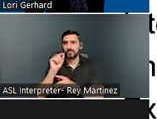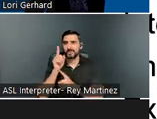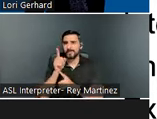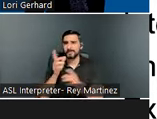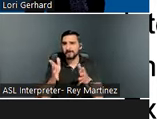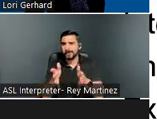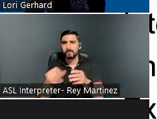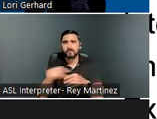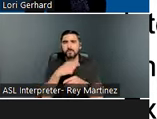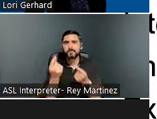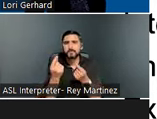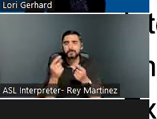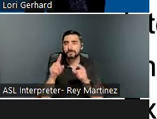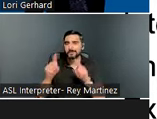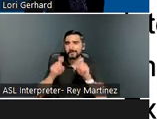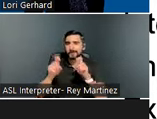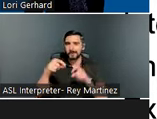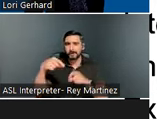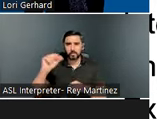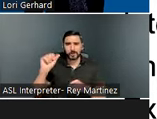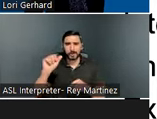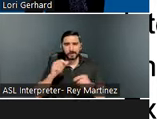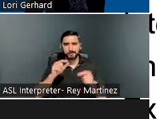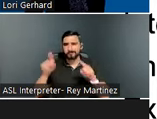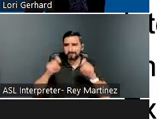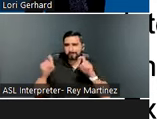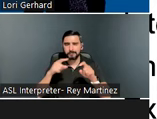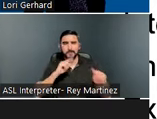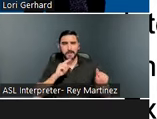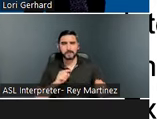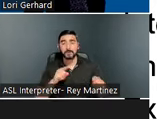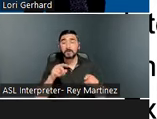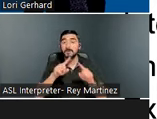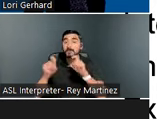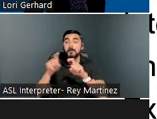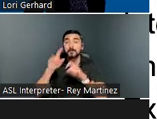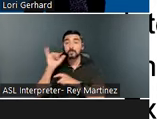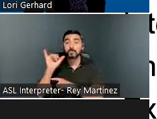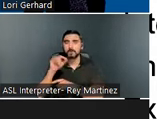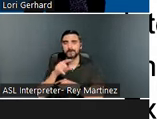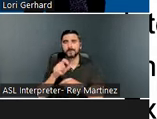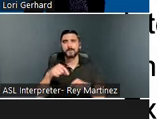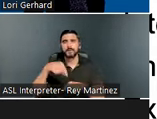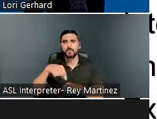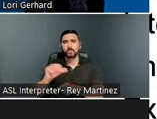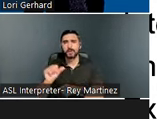questions of our presenters. Please use the Q&A feature throughout the webinar to enter